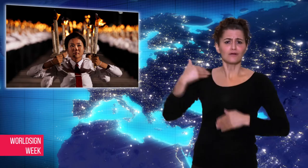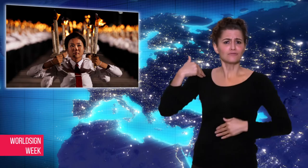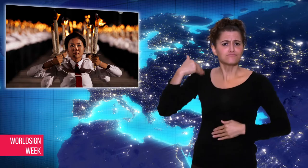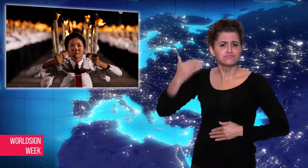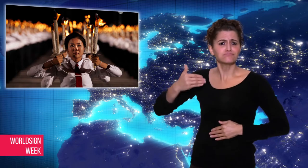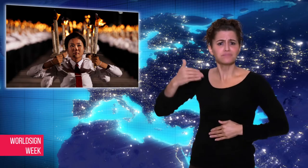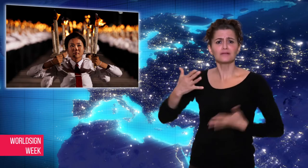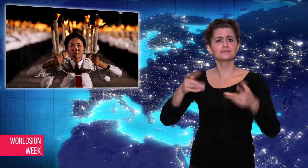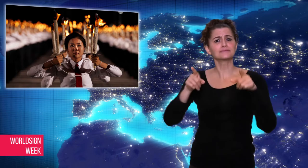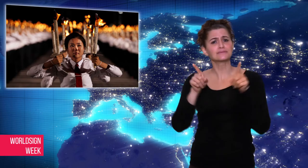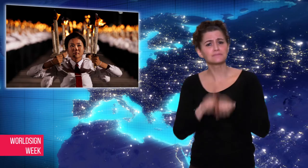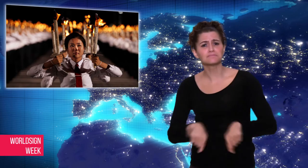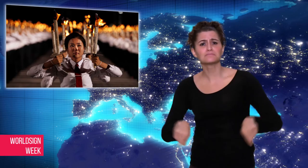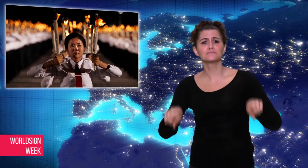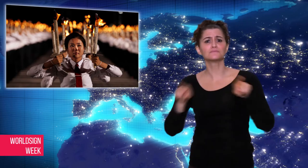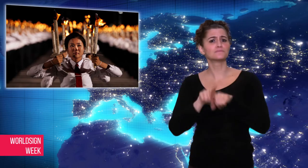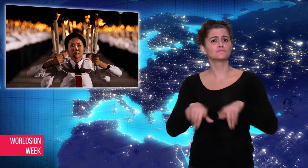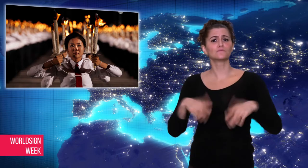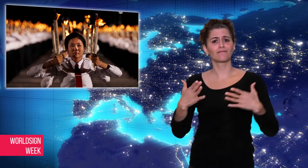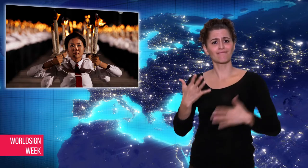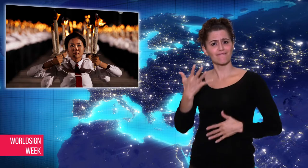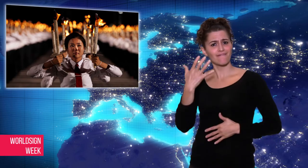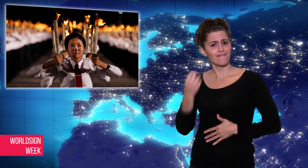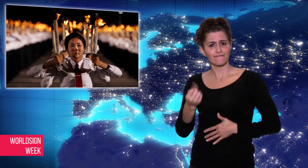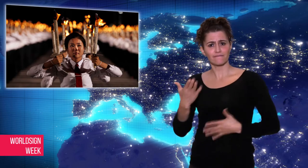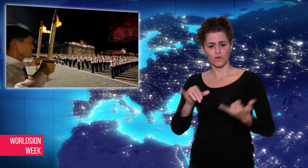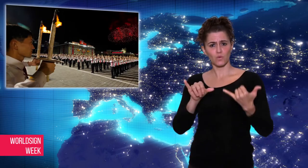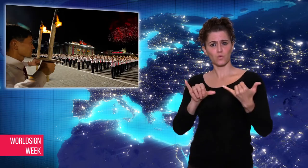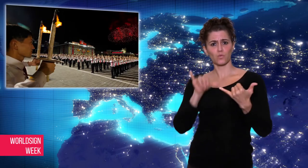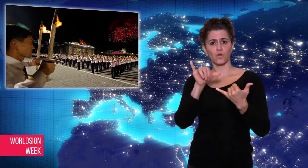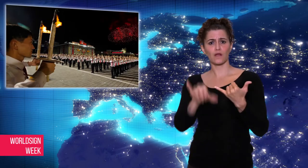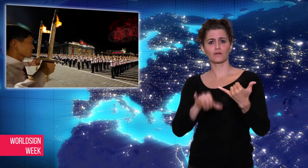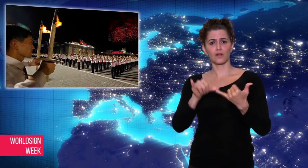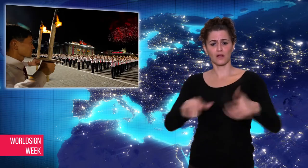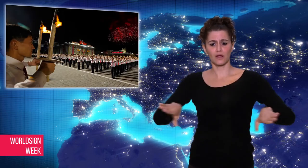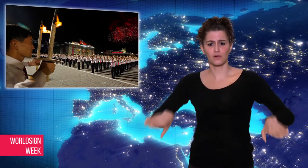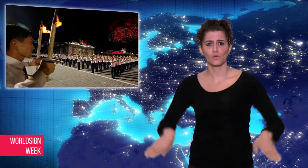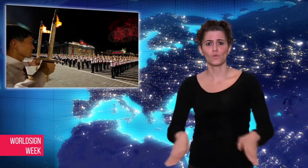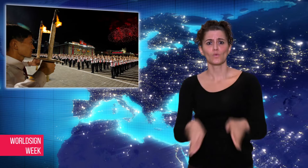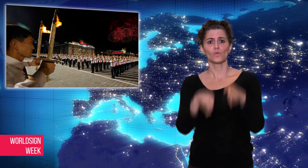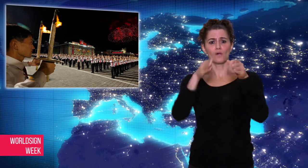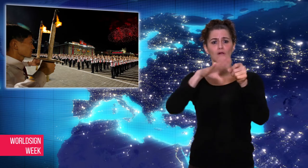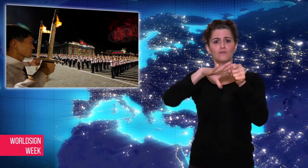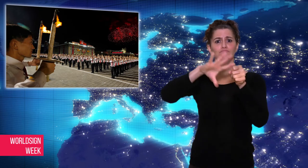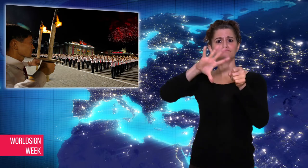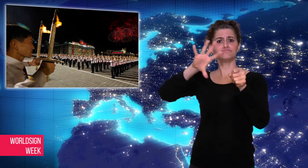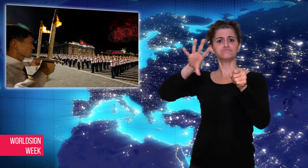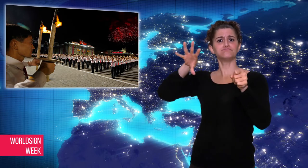filled with university and high